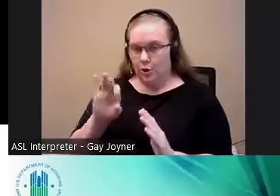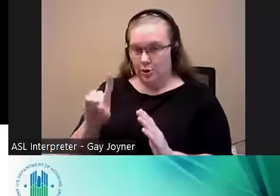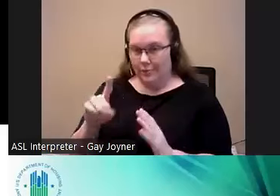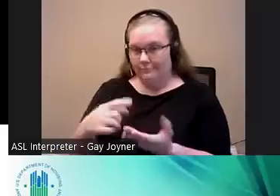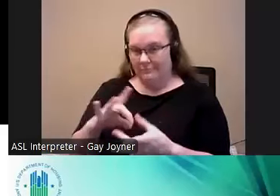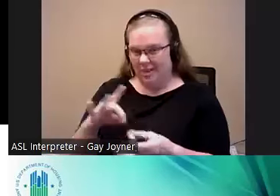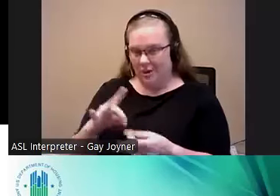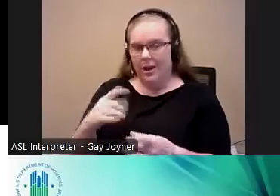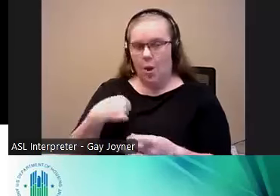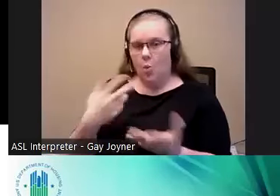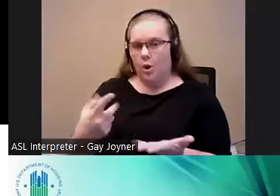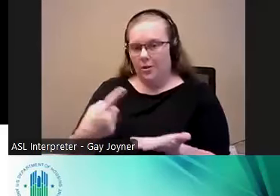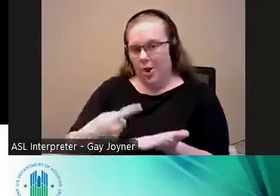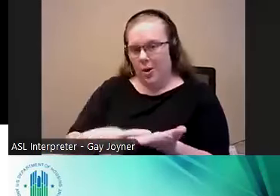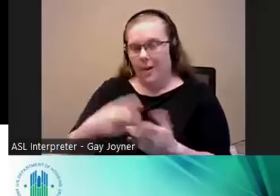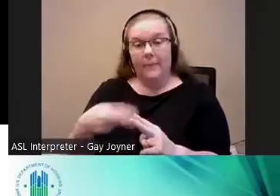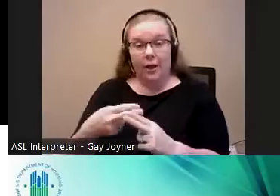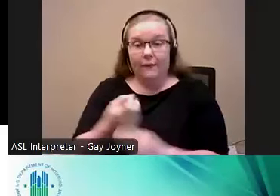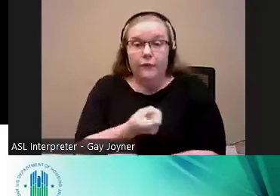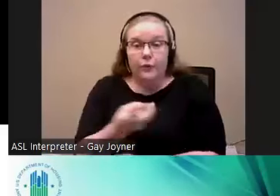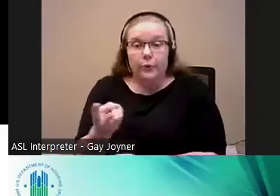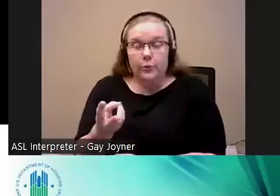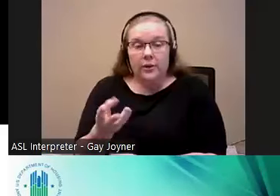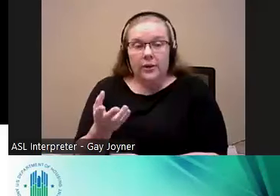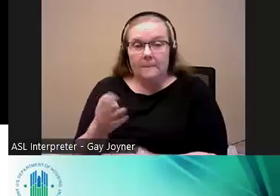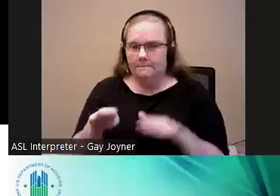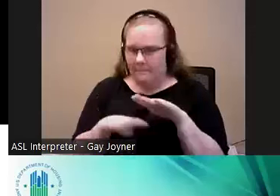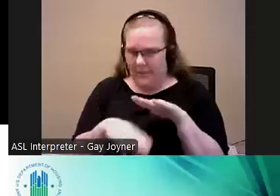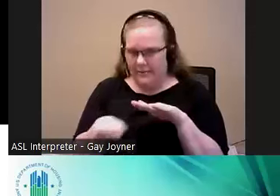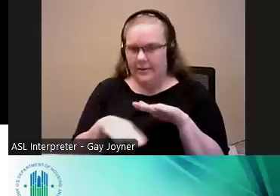to go over just a few basics about the Housing First fetching program -- voucher